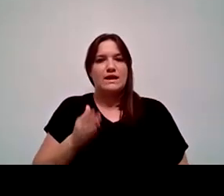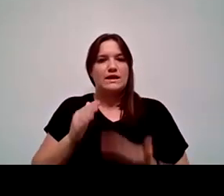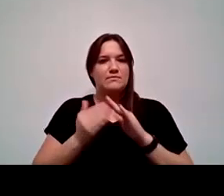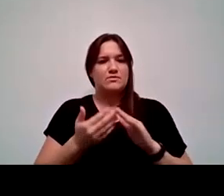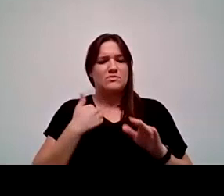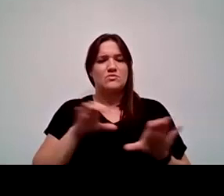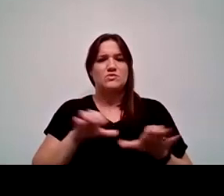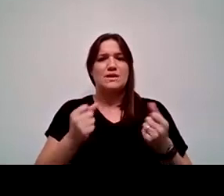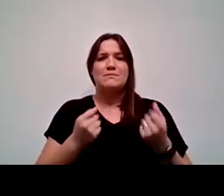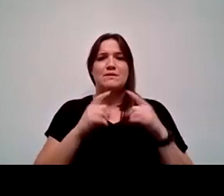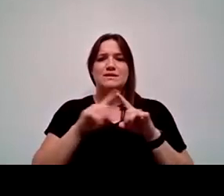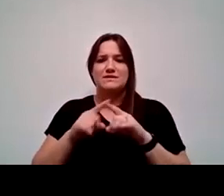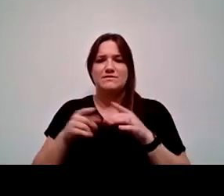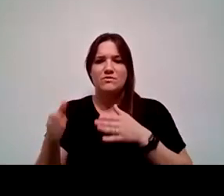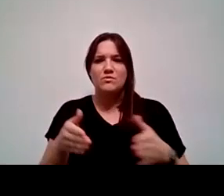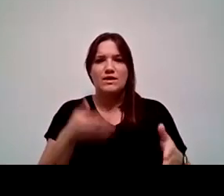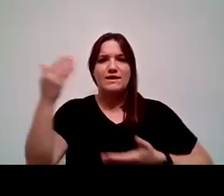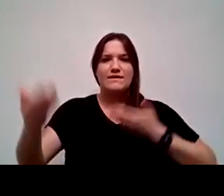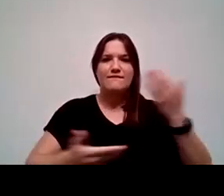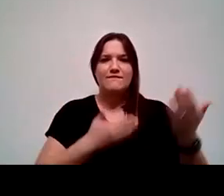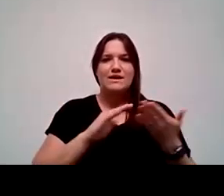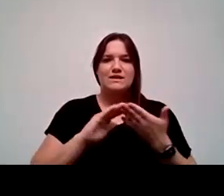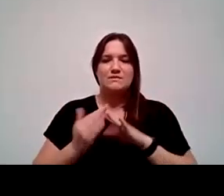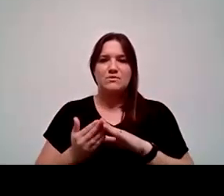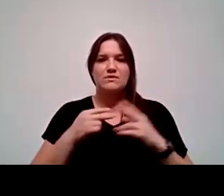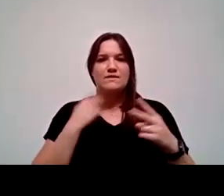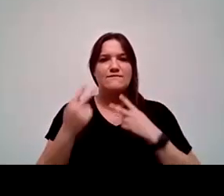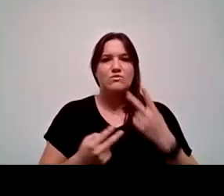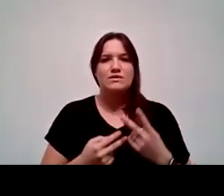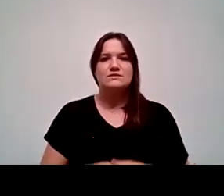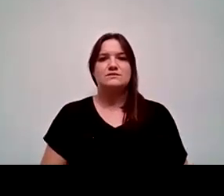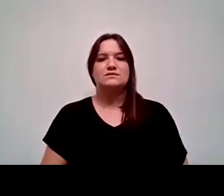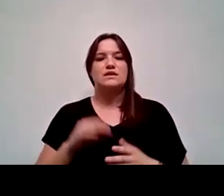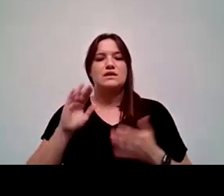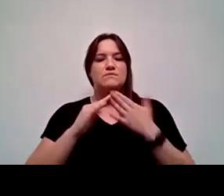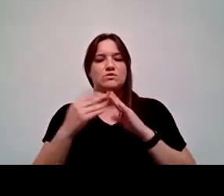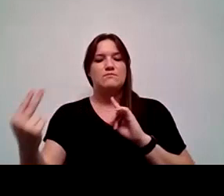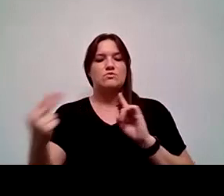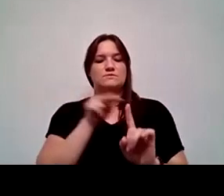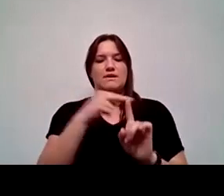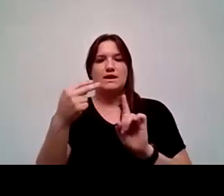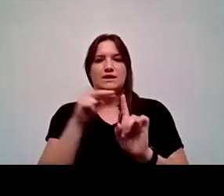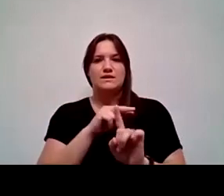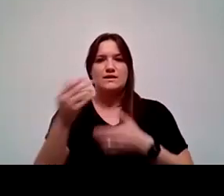We do that in inviting the community voices, inviting the community perspectives, inviting it in multiple languages.